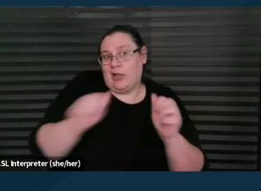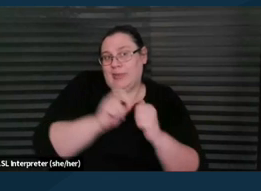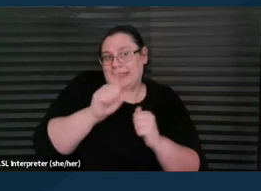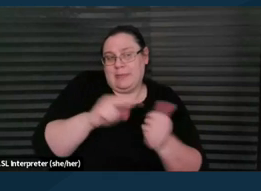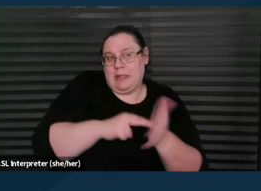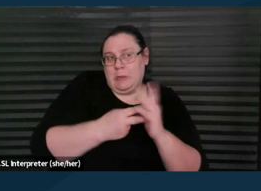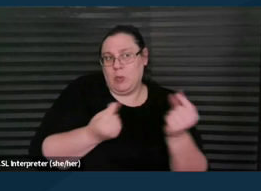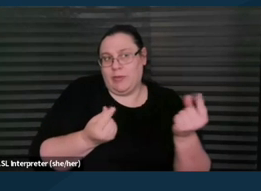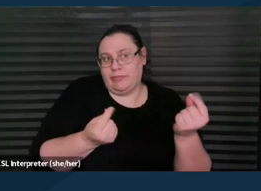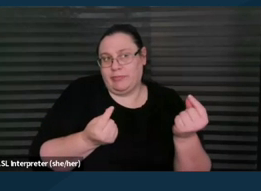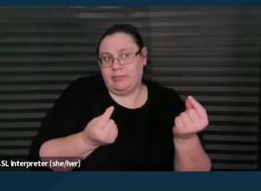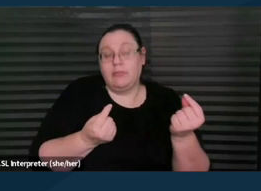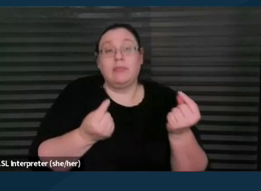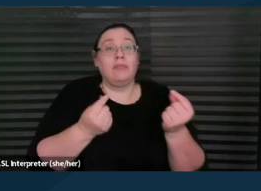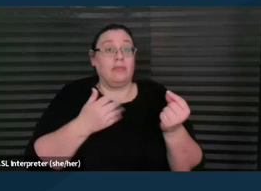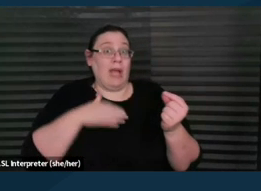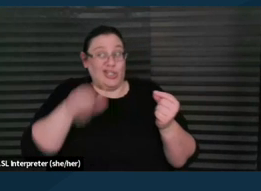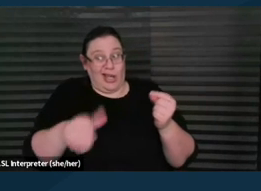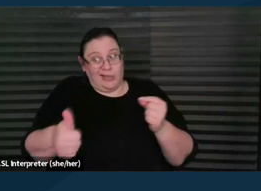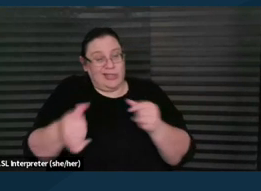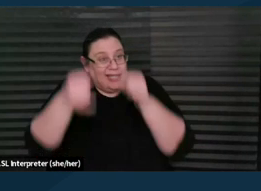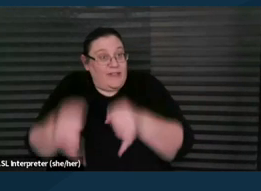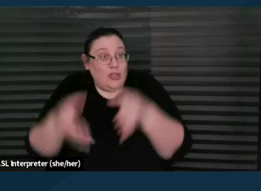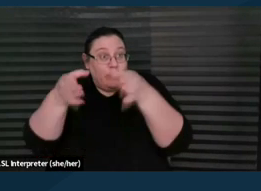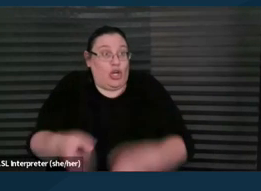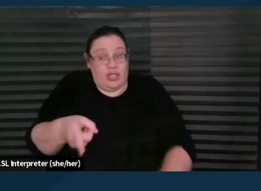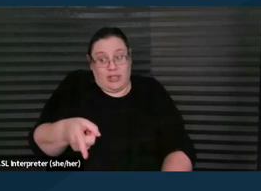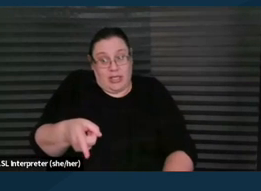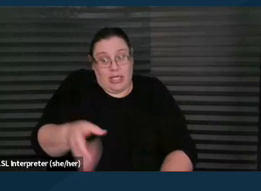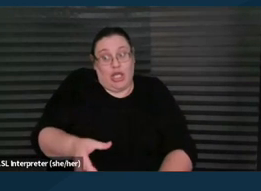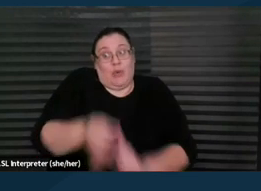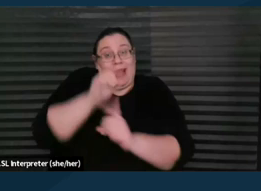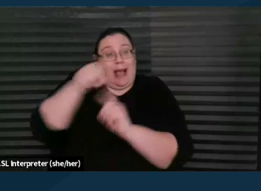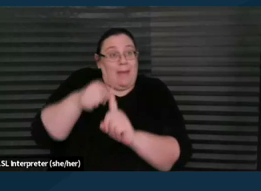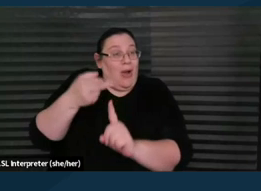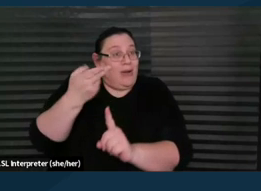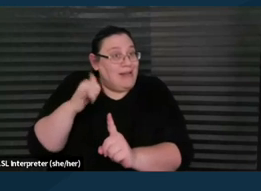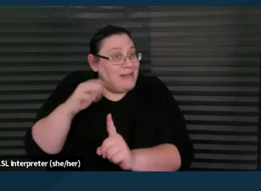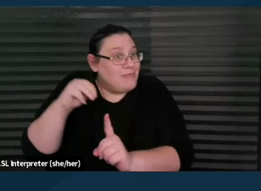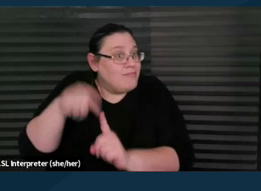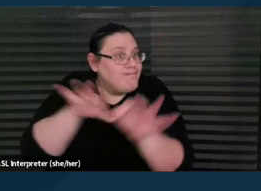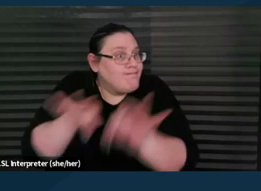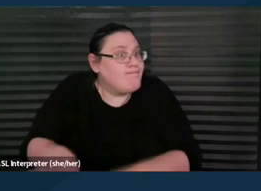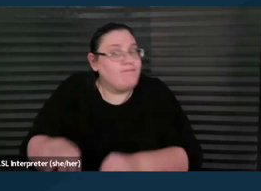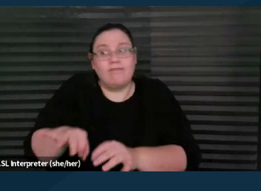and you know, my child's an individual and here's what's unique about him and I wanna make sure that the assessment is strengths based."